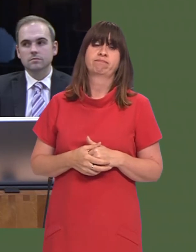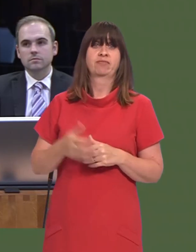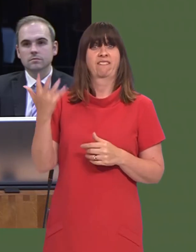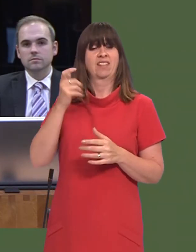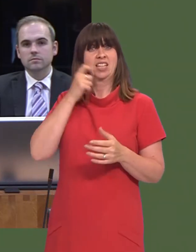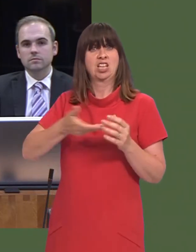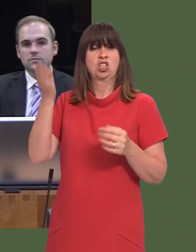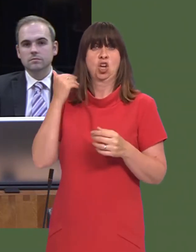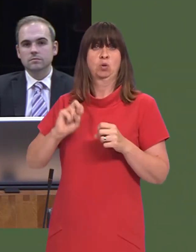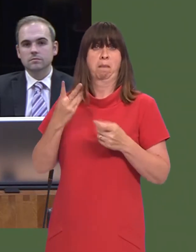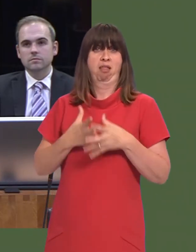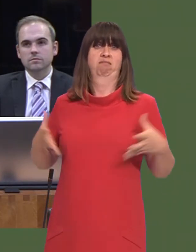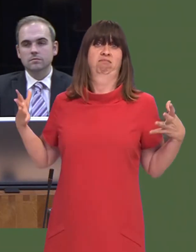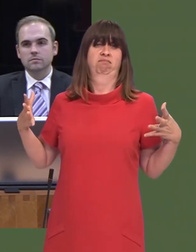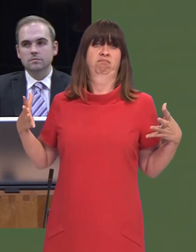foreign language as compared to the situation 15 years ago.